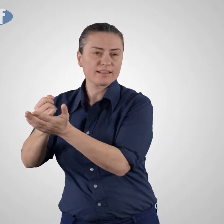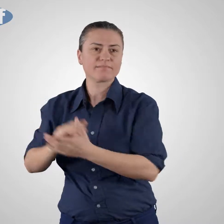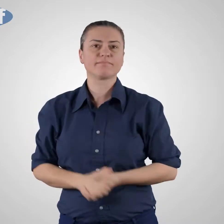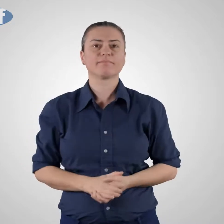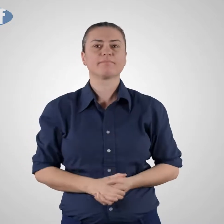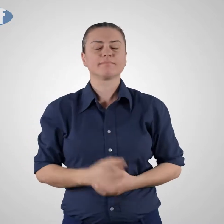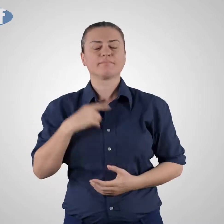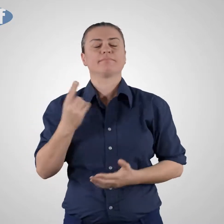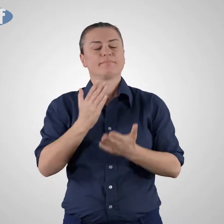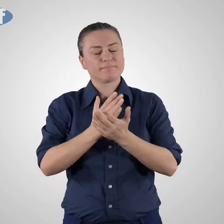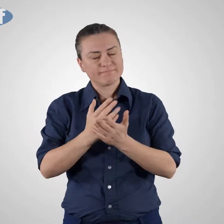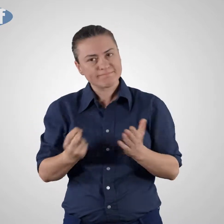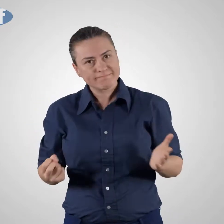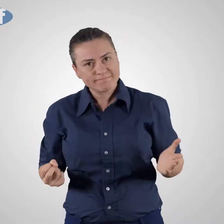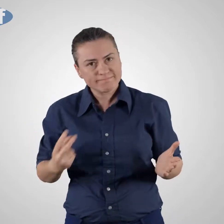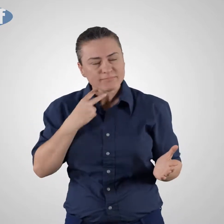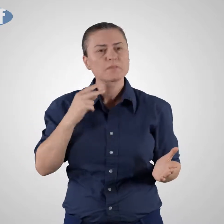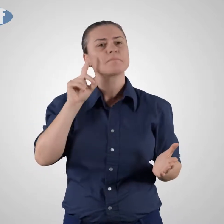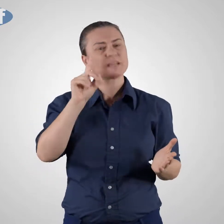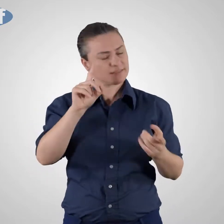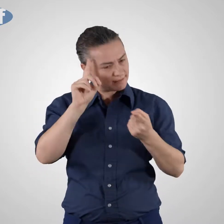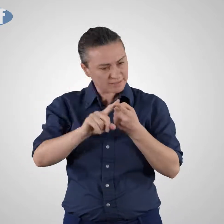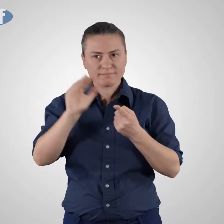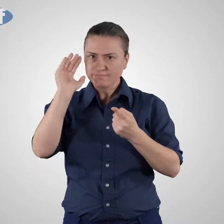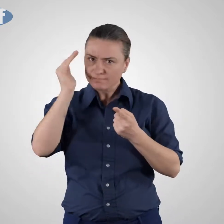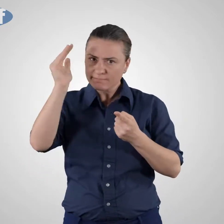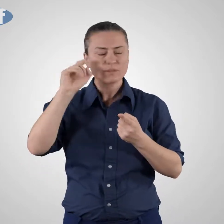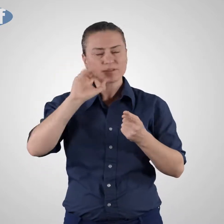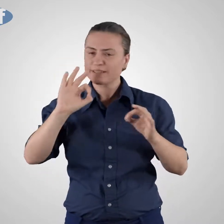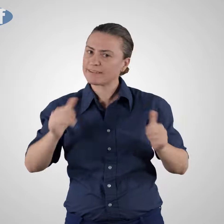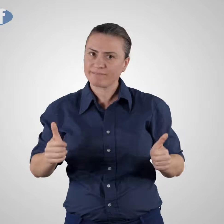Both organisations are extremely disappointed with this outcome but will not give up.